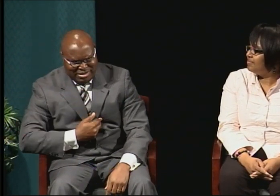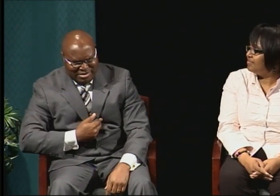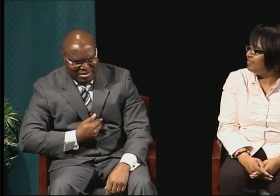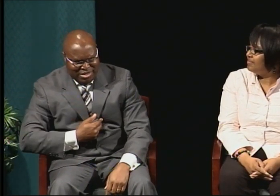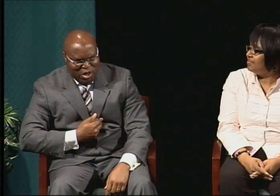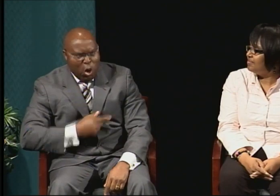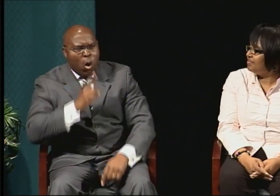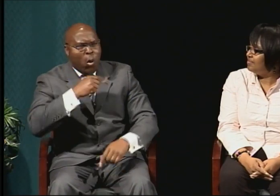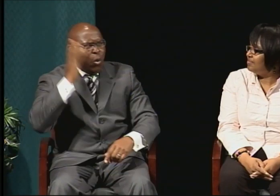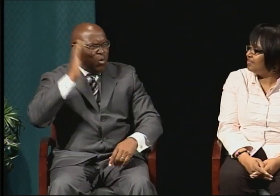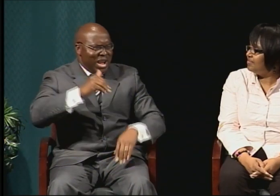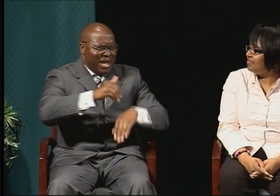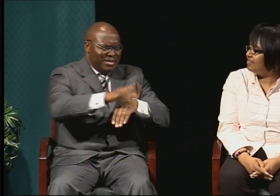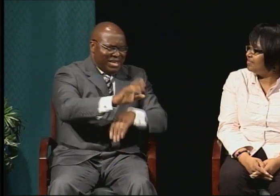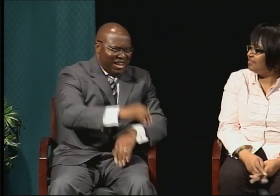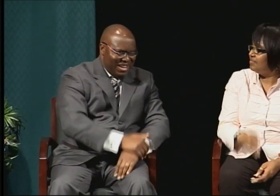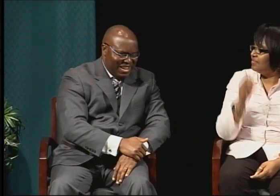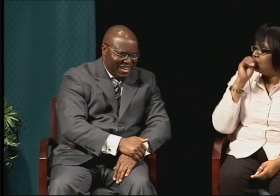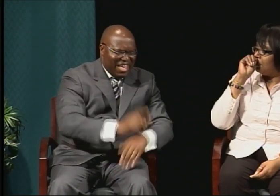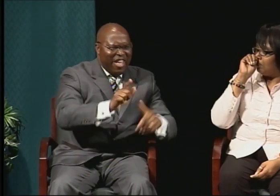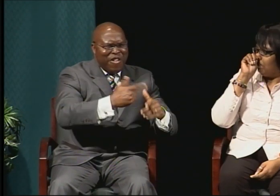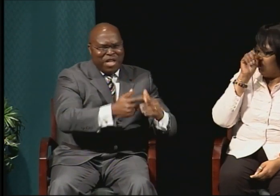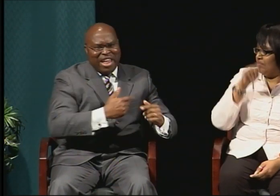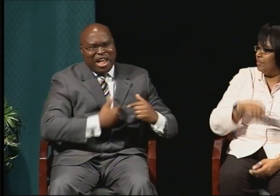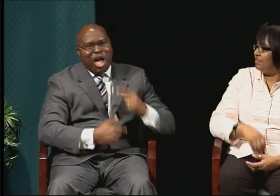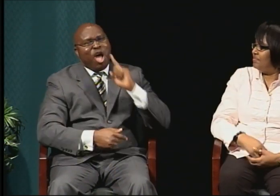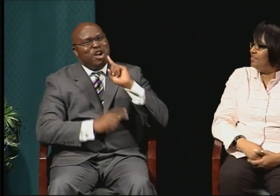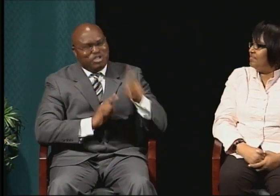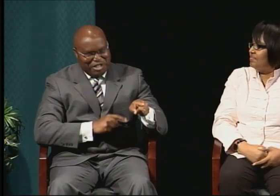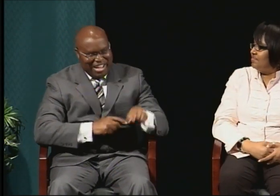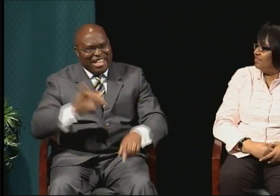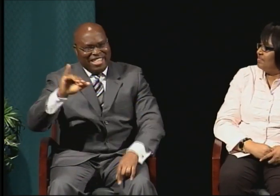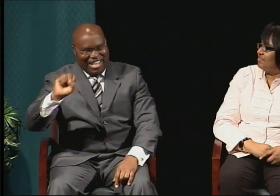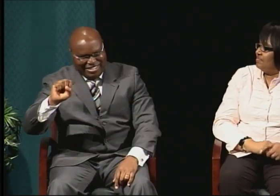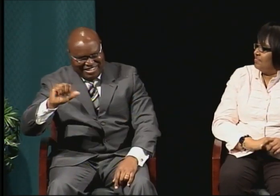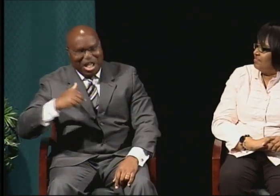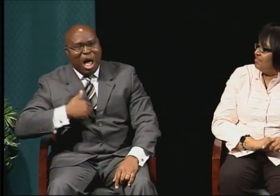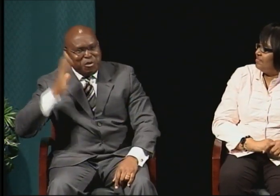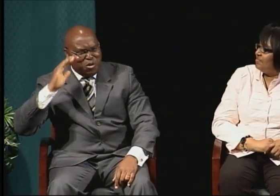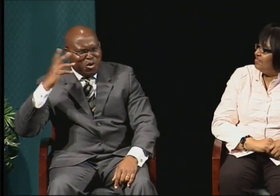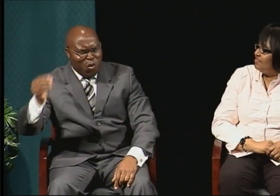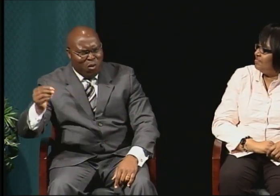from Isaiah Chapter 6 Verse 8. And so in that verse it says: Who will I send forth?